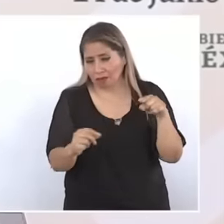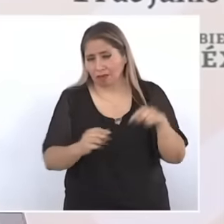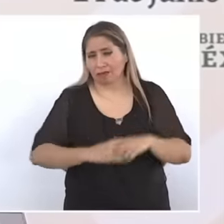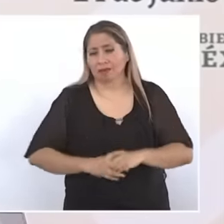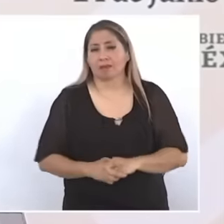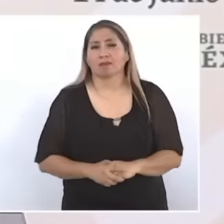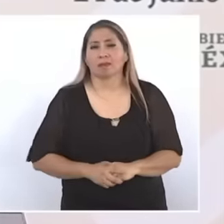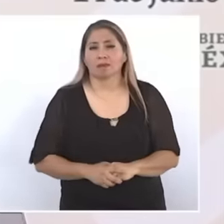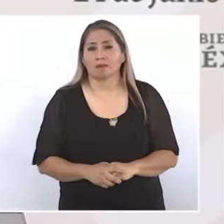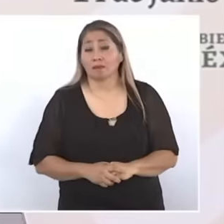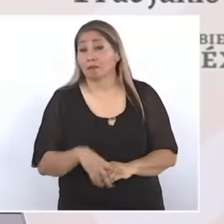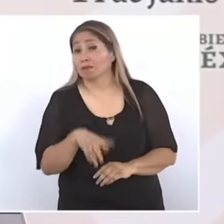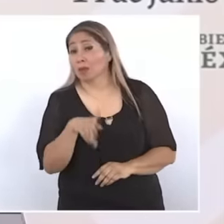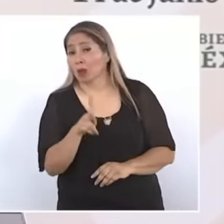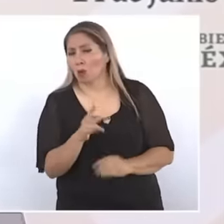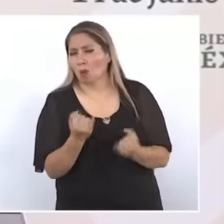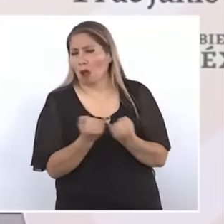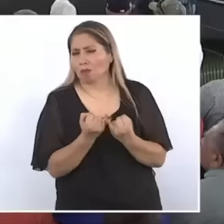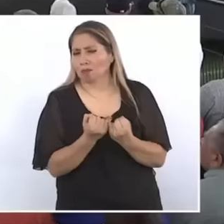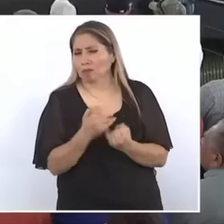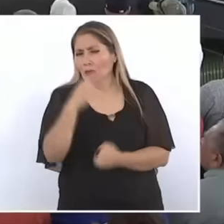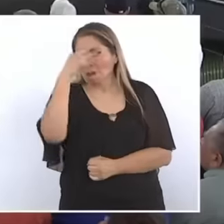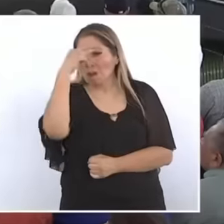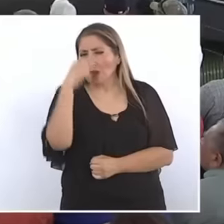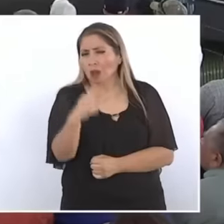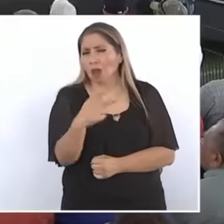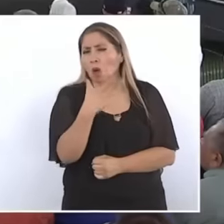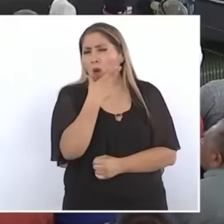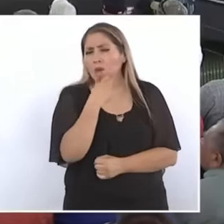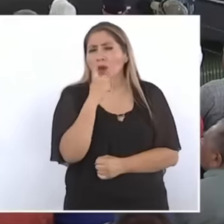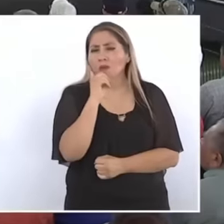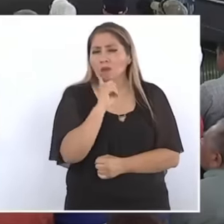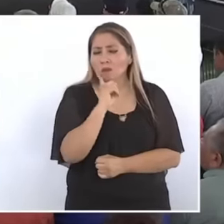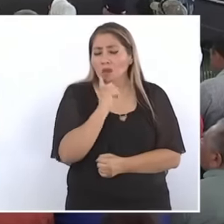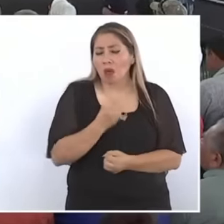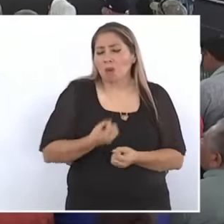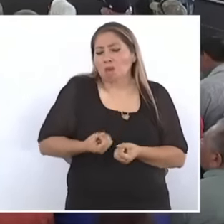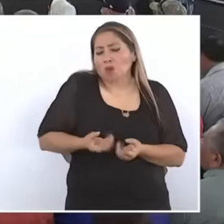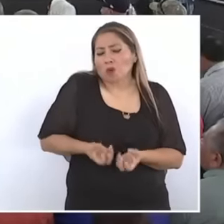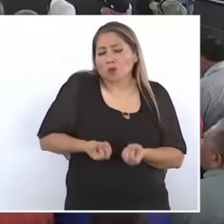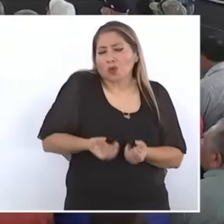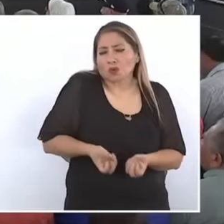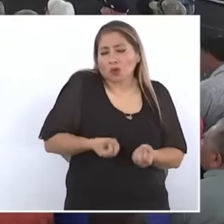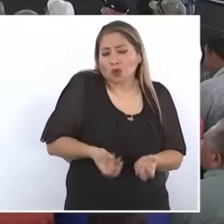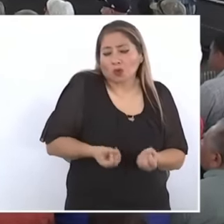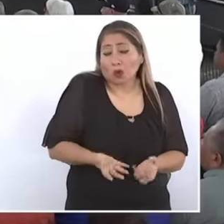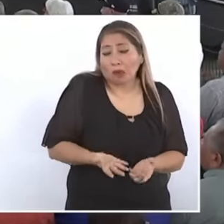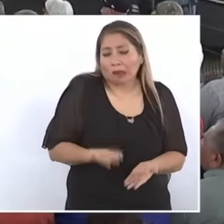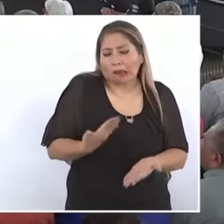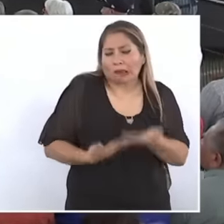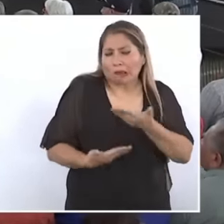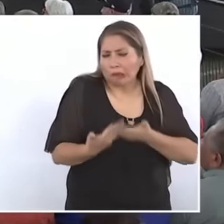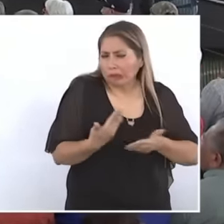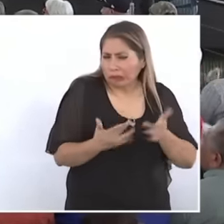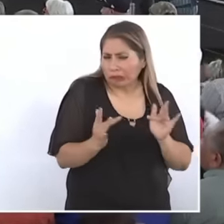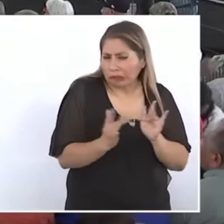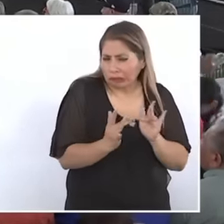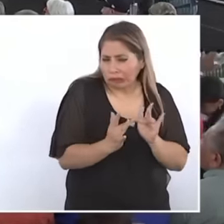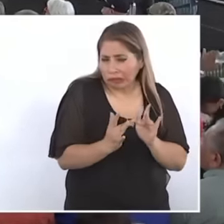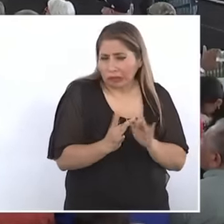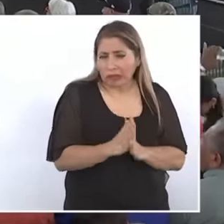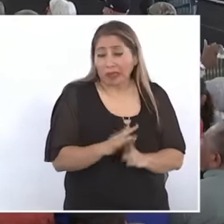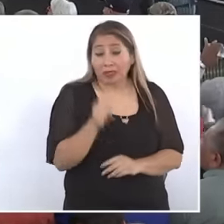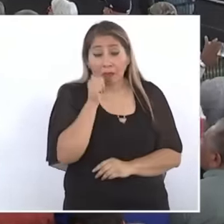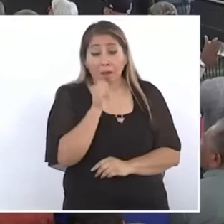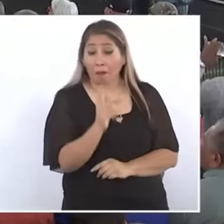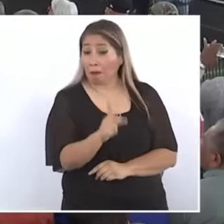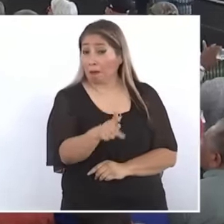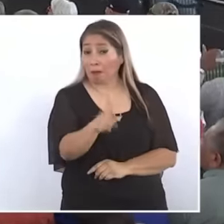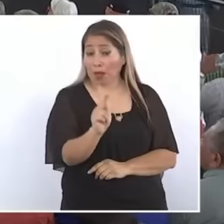because the and we Mexicans are generous and sharing and we not only share bread